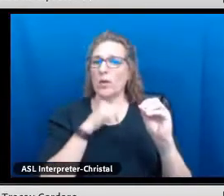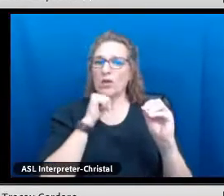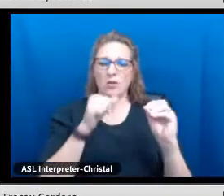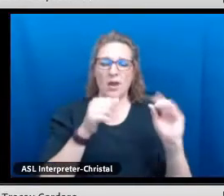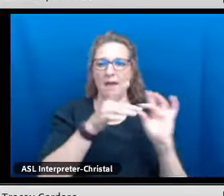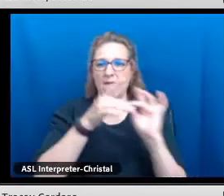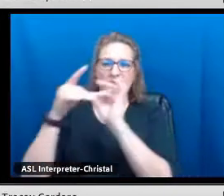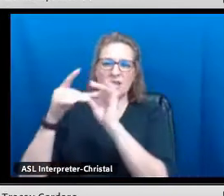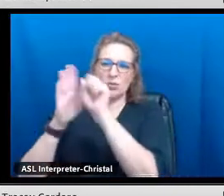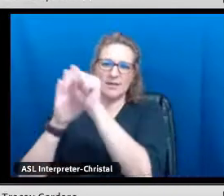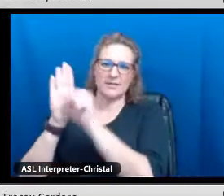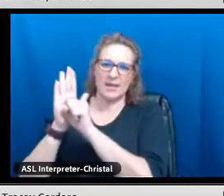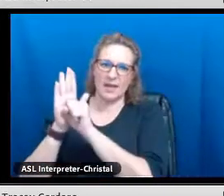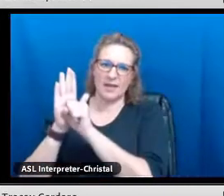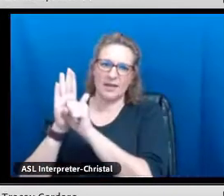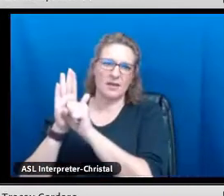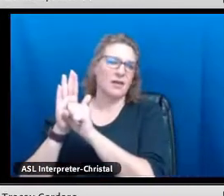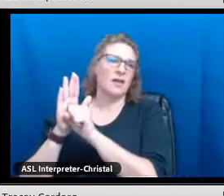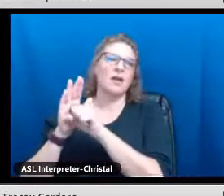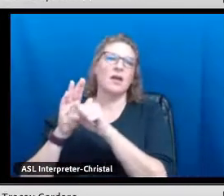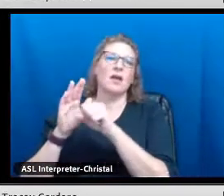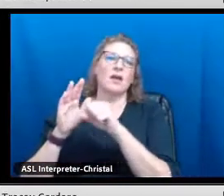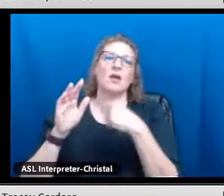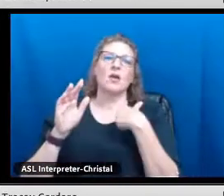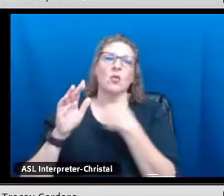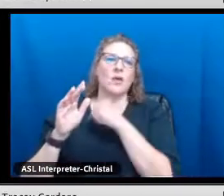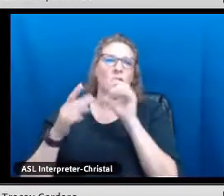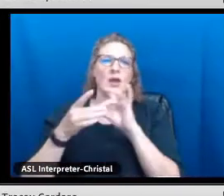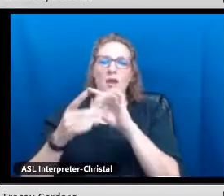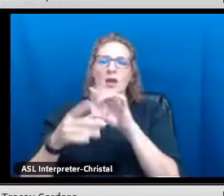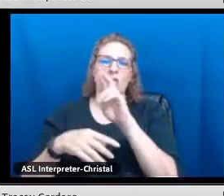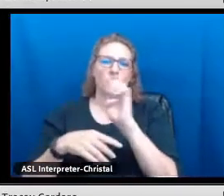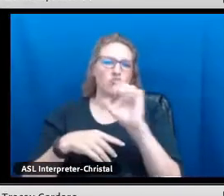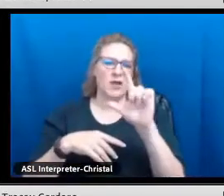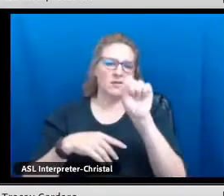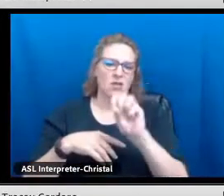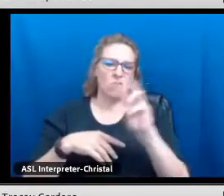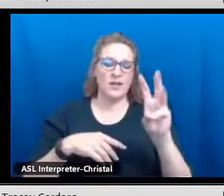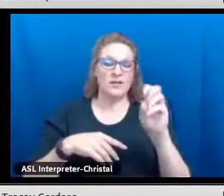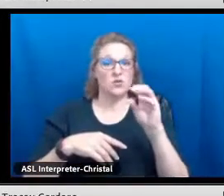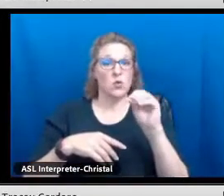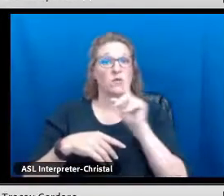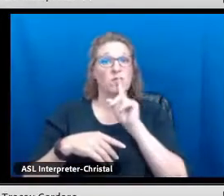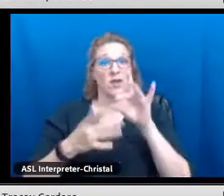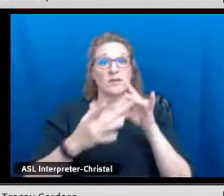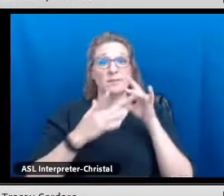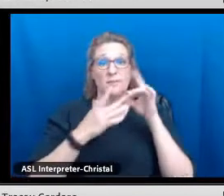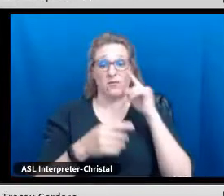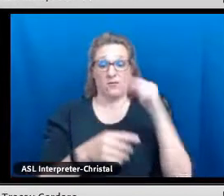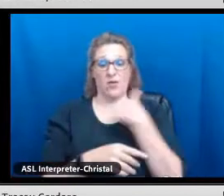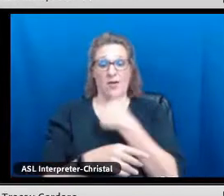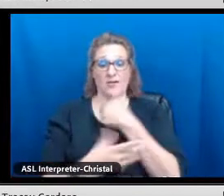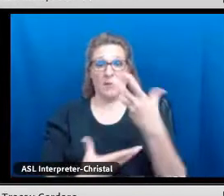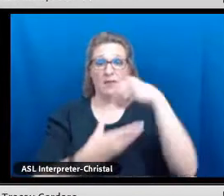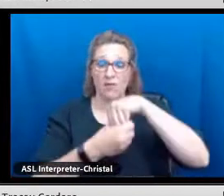We are not affiliated with the state so PED, we are not affiliated with REL Southwest and